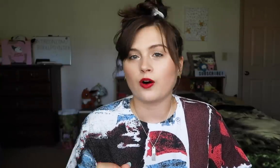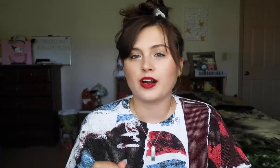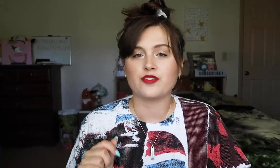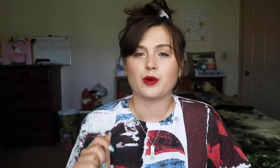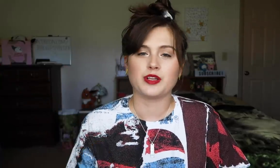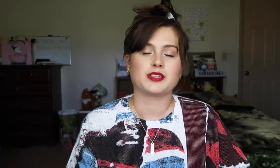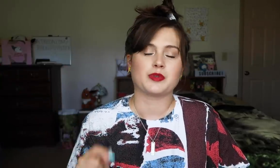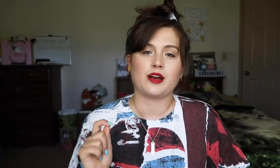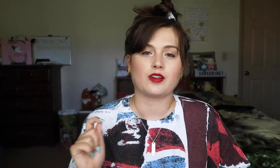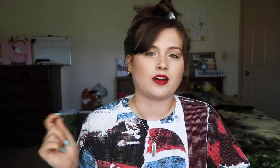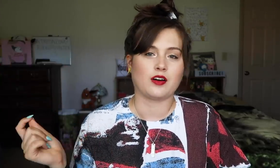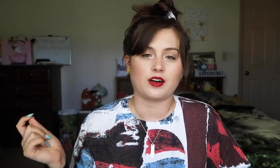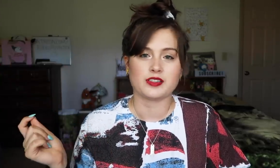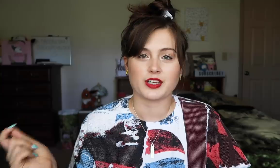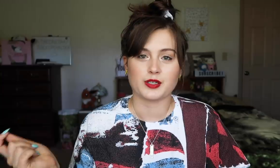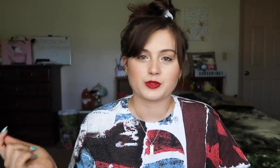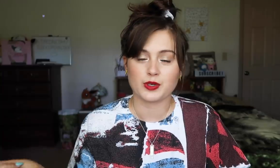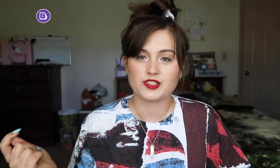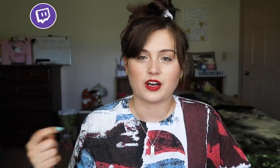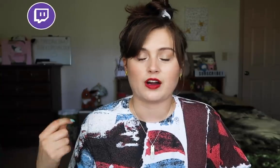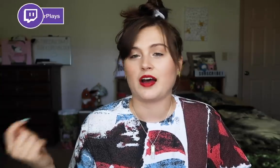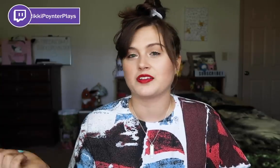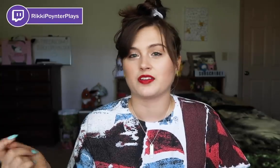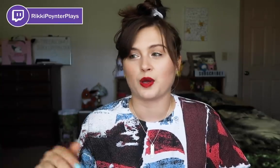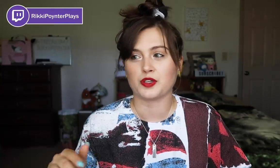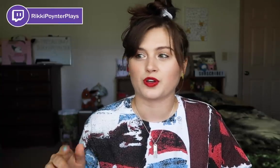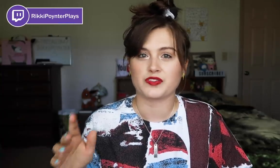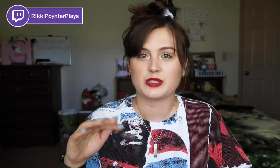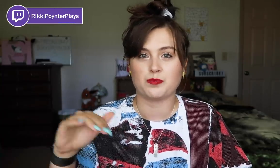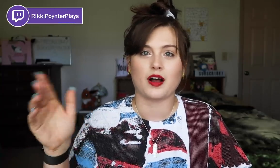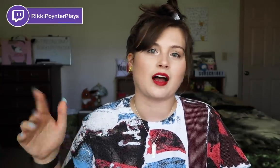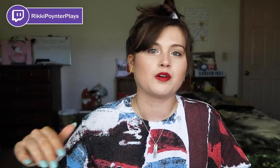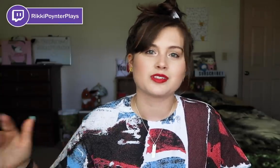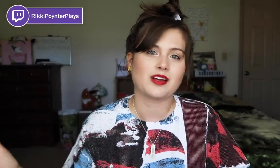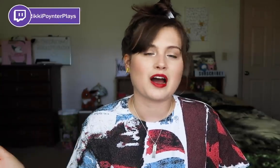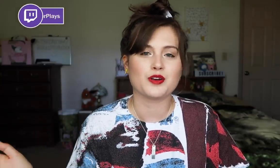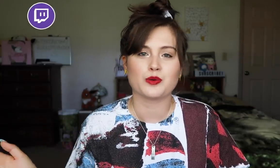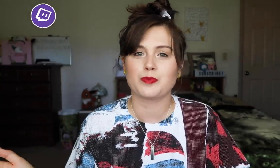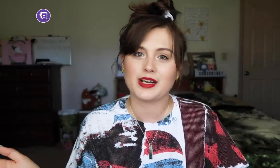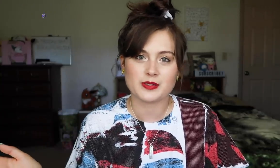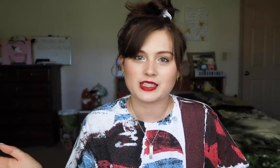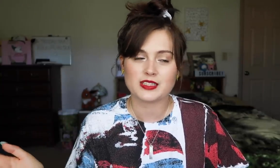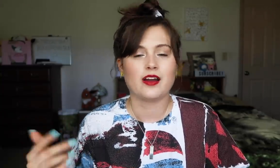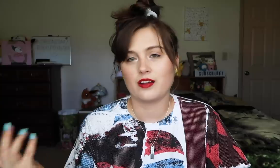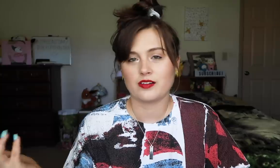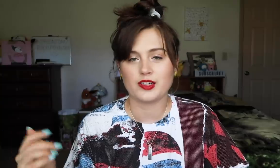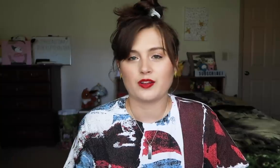Or, If I'm reading something out-loud on say, Twitch, I'll ask them to sort of spell out how you would pronounce it and